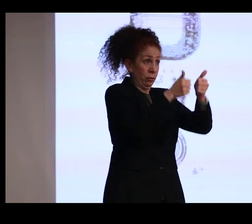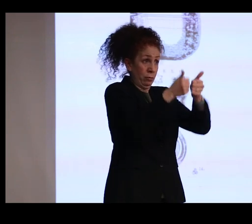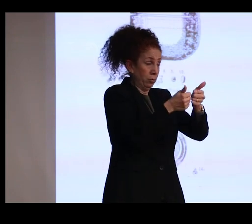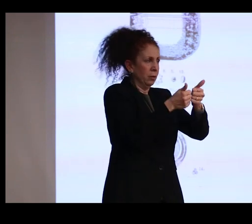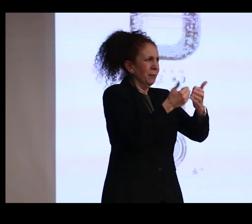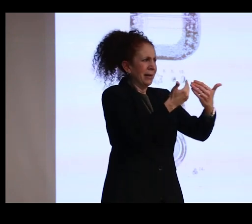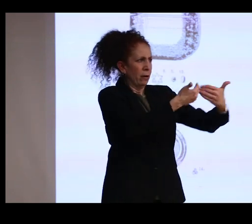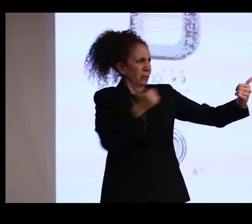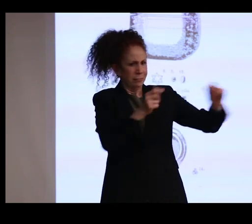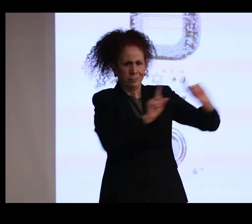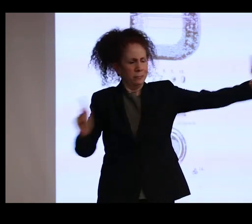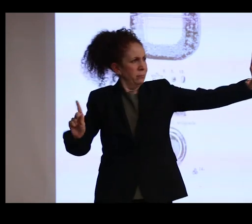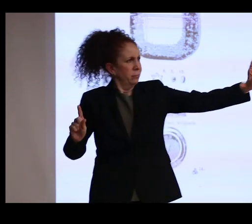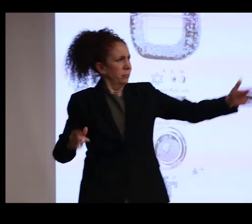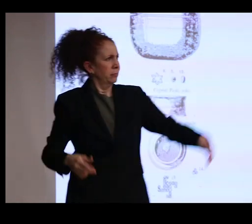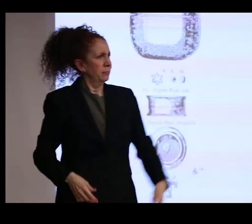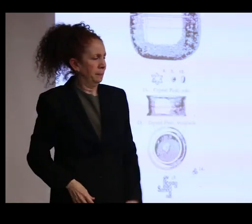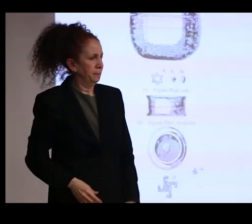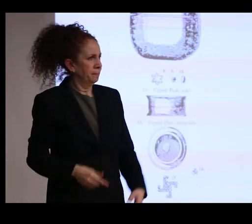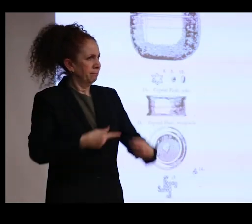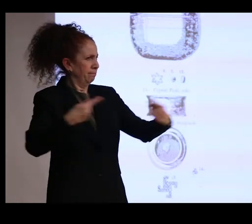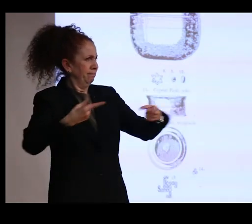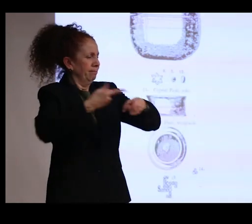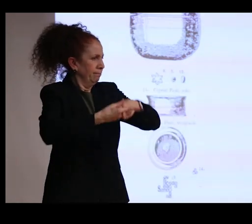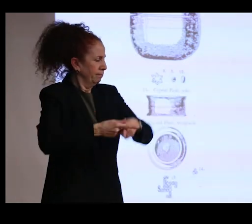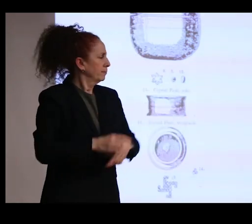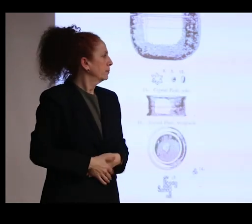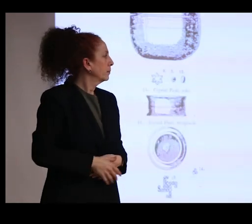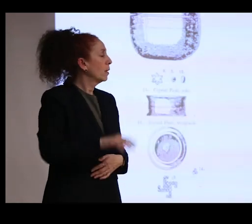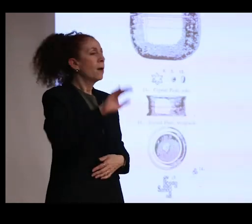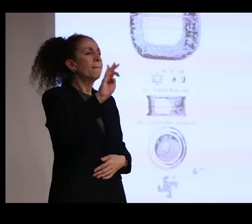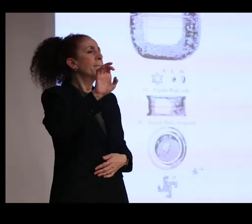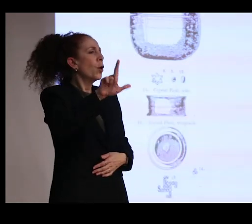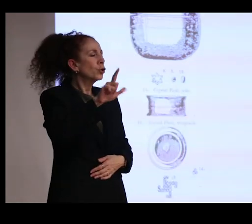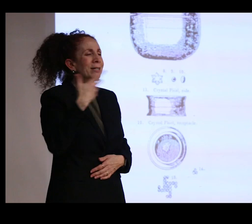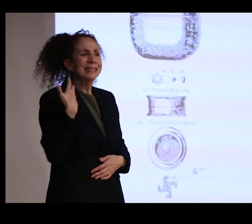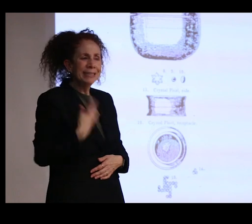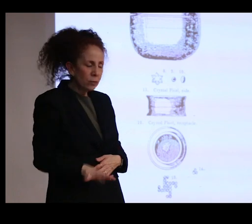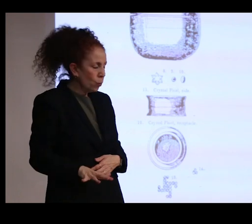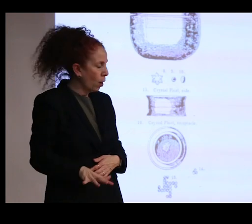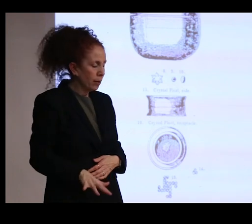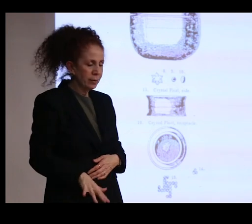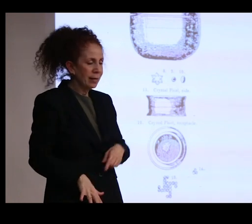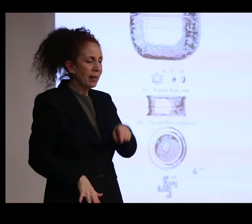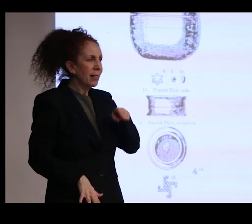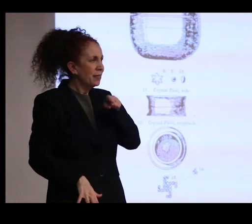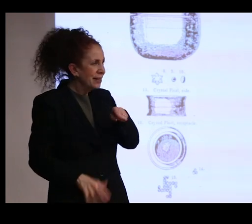should presumably remain together. But Marshall didn't want the relic to go casket-less.